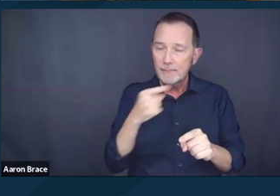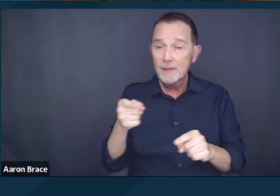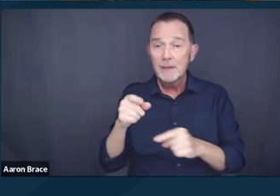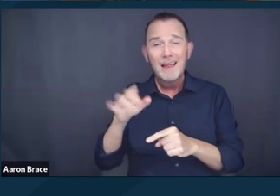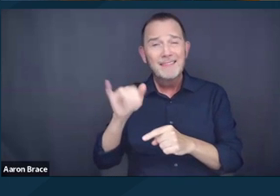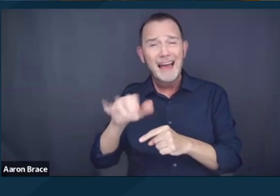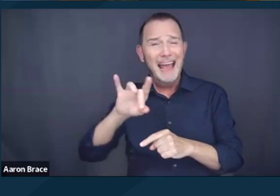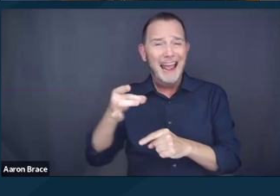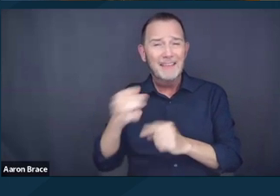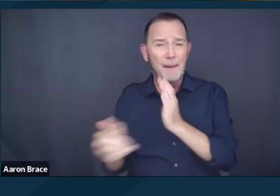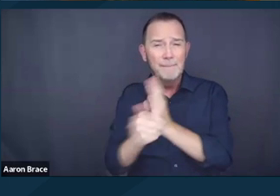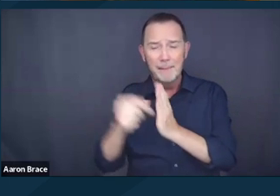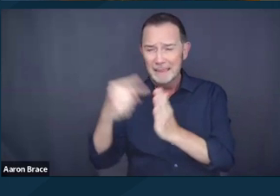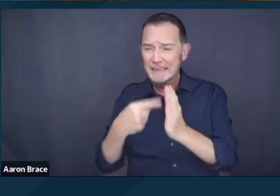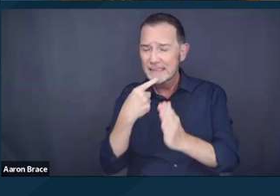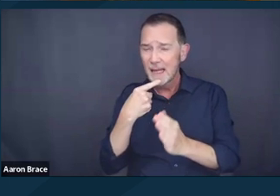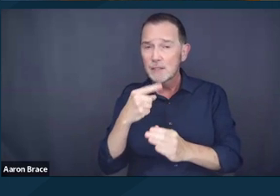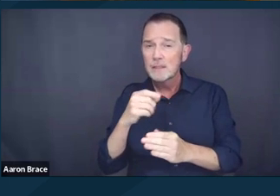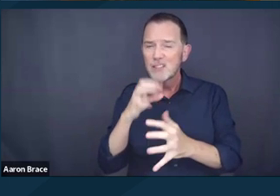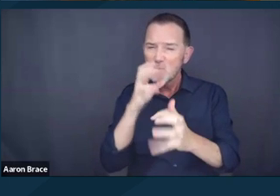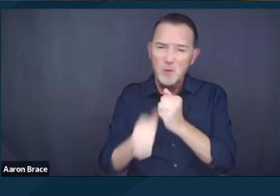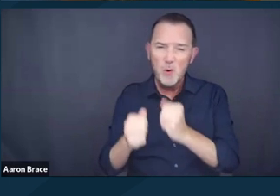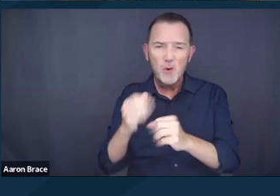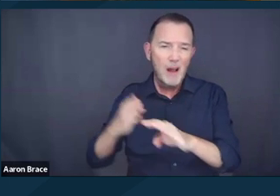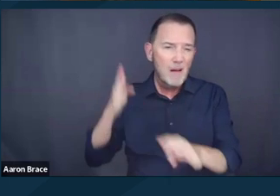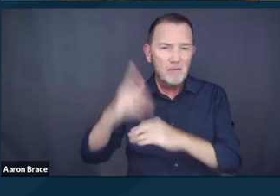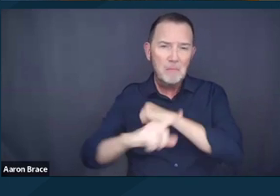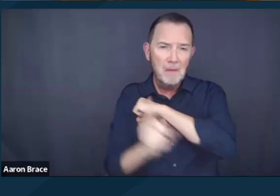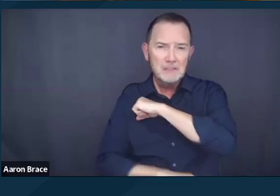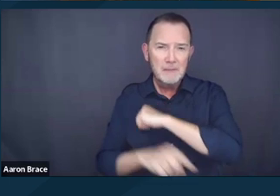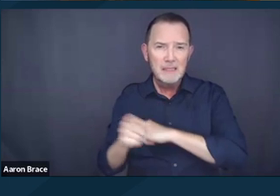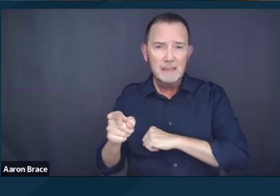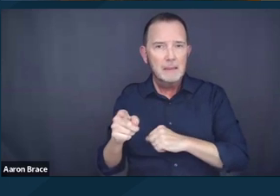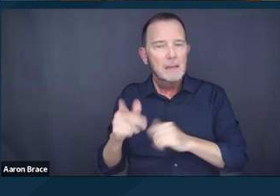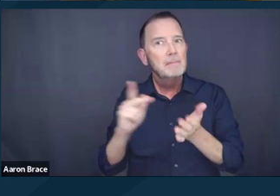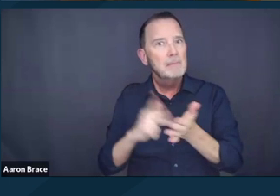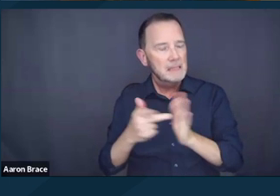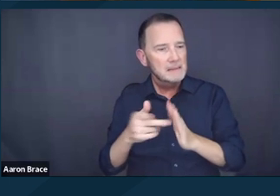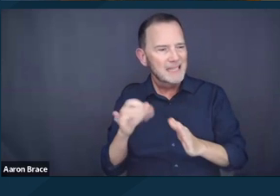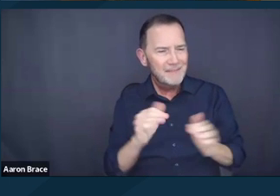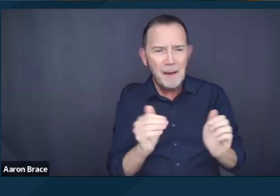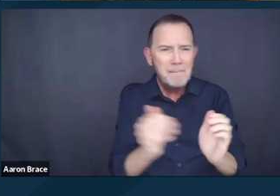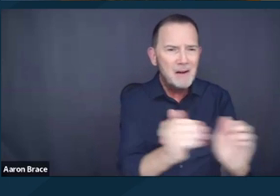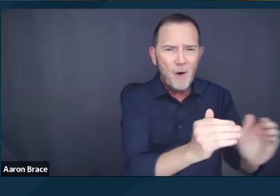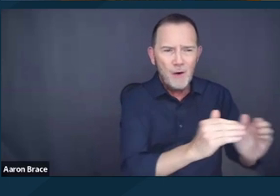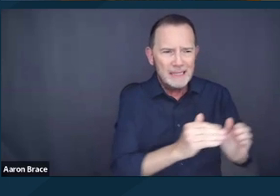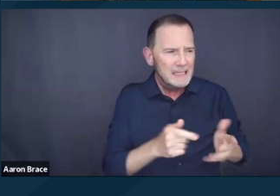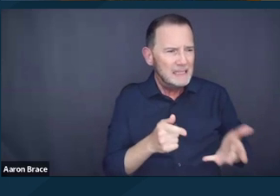to apply any penalty selectively to minorities, whose numbers are few, who are outcasts of society,